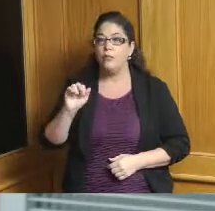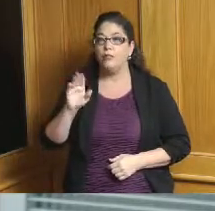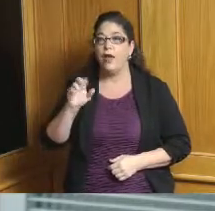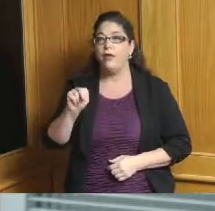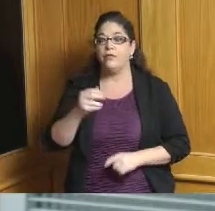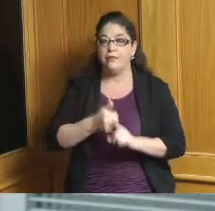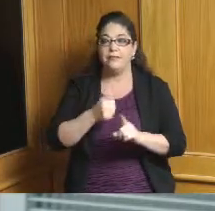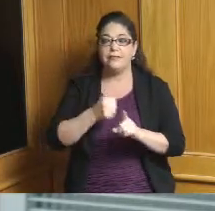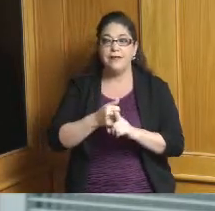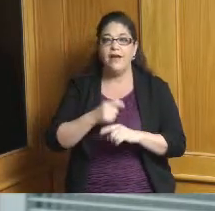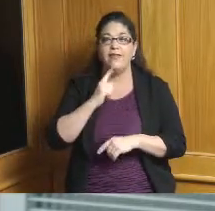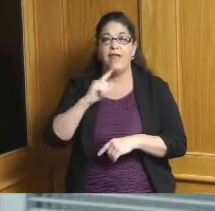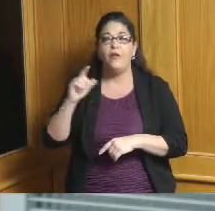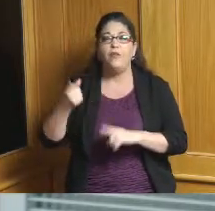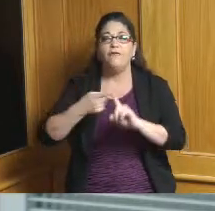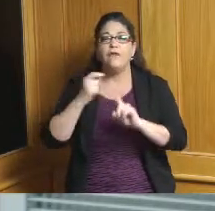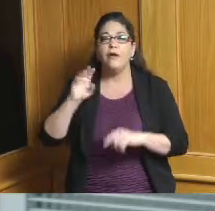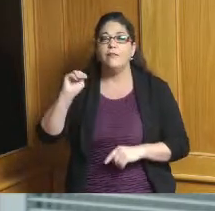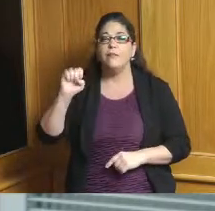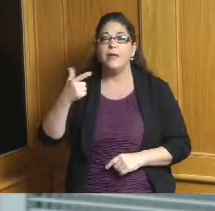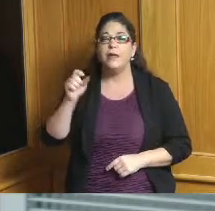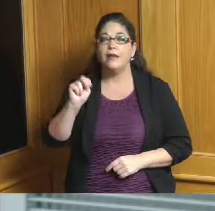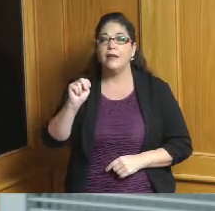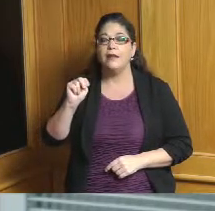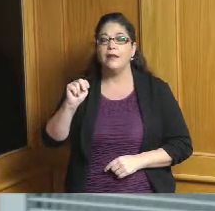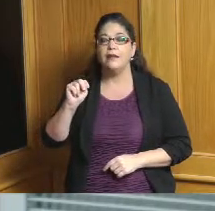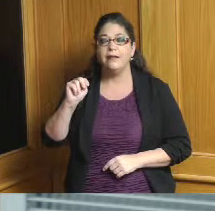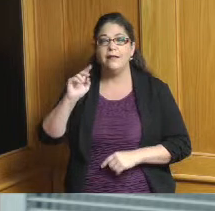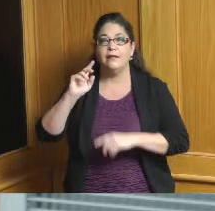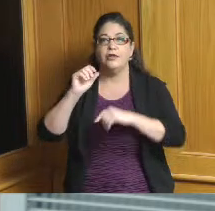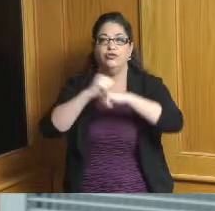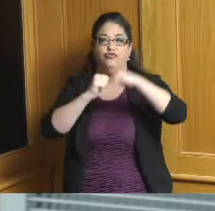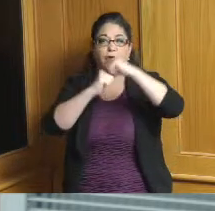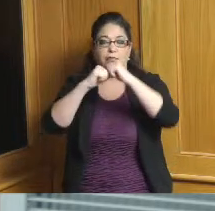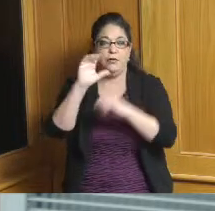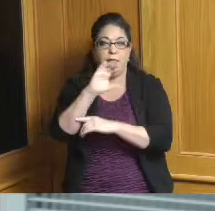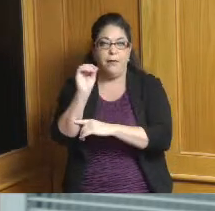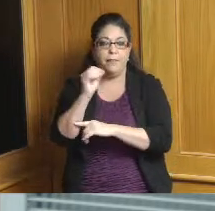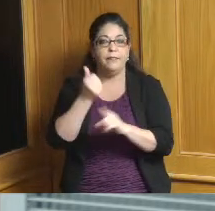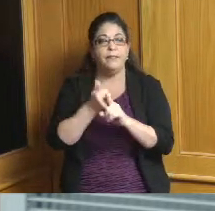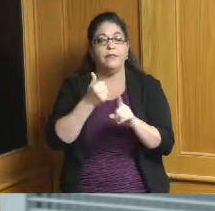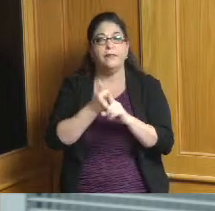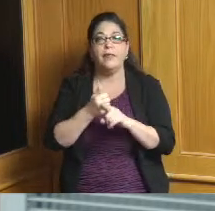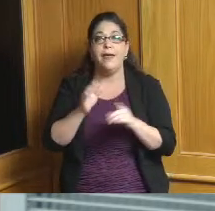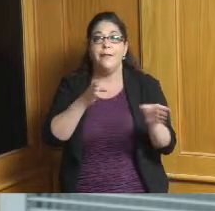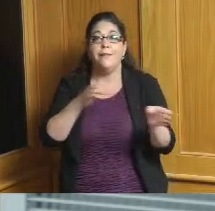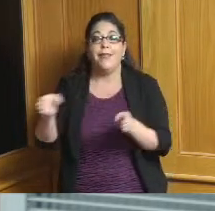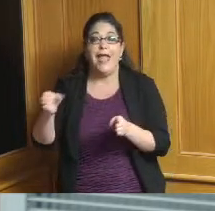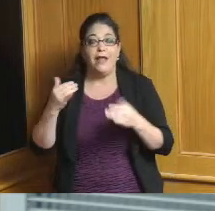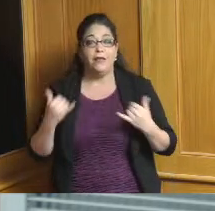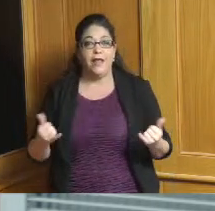with Meegan Construction Company Meegan plans to renovate their existing space of 4000 square feet